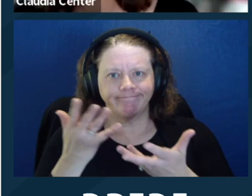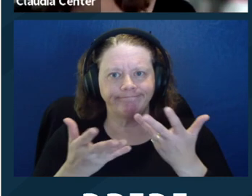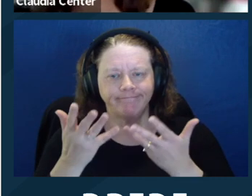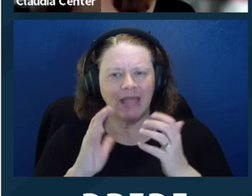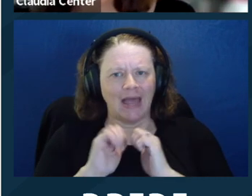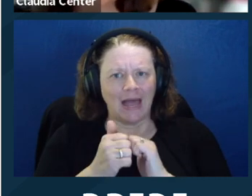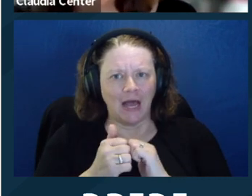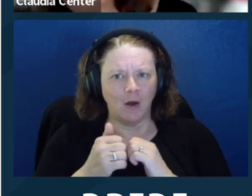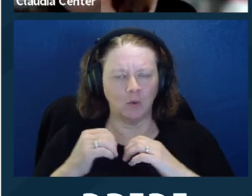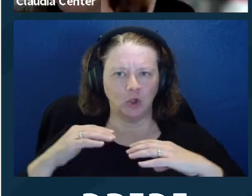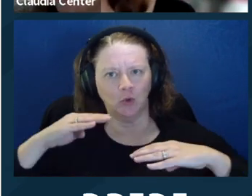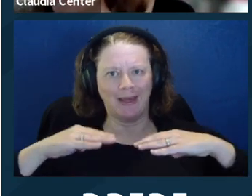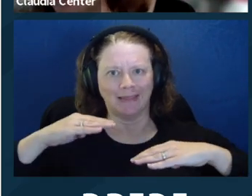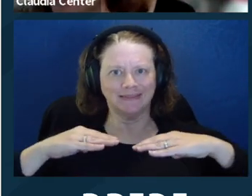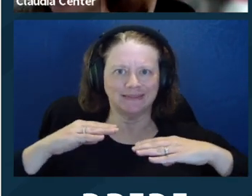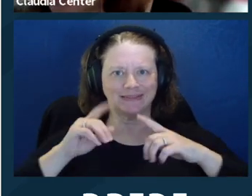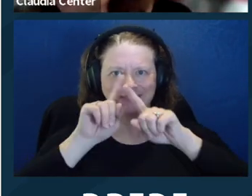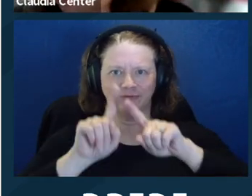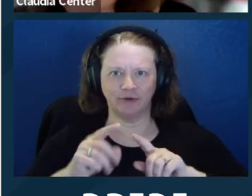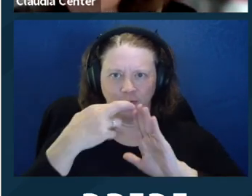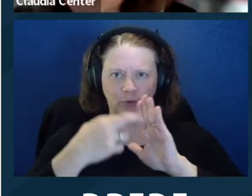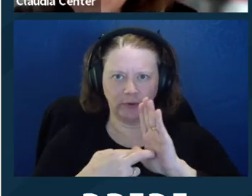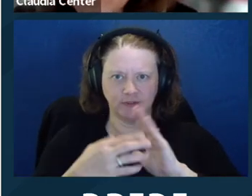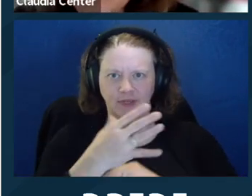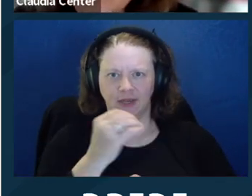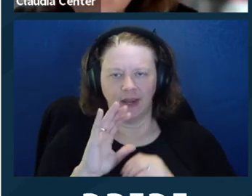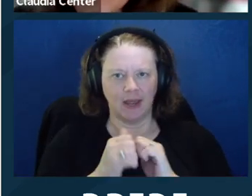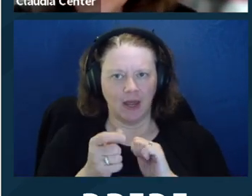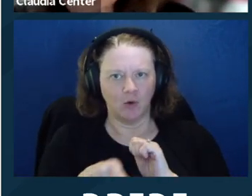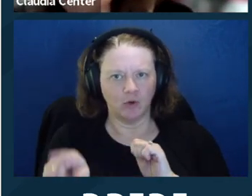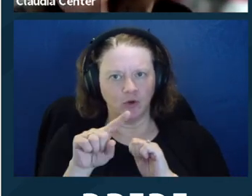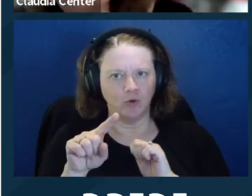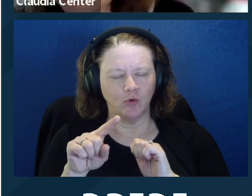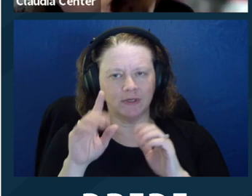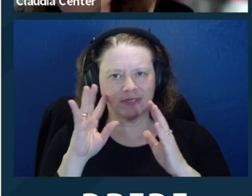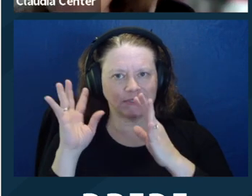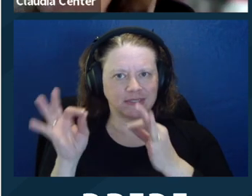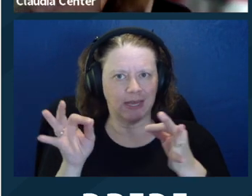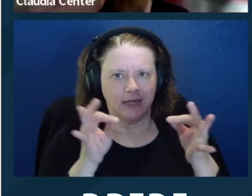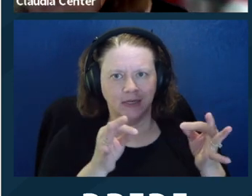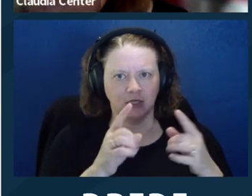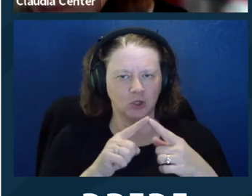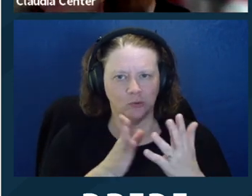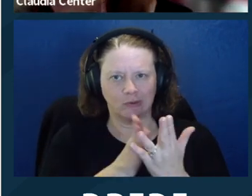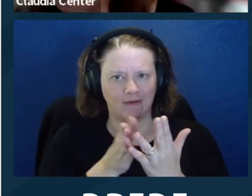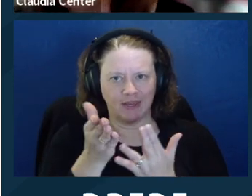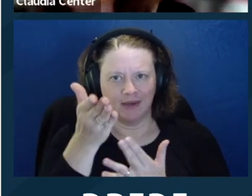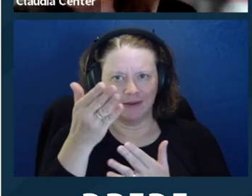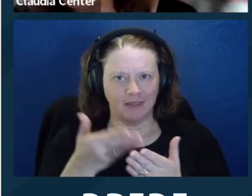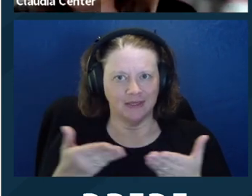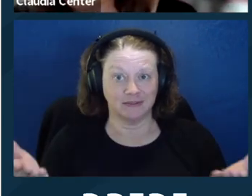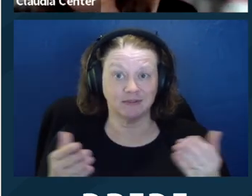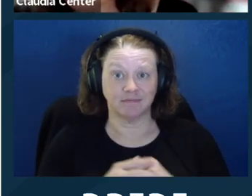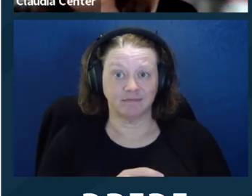be interested to find out if you ‑‑ you know, how you balance the different rules